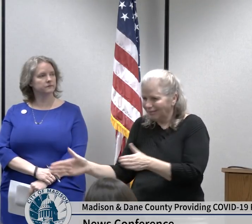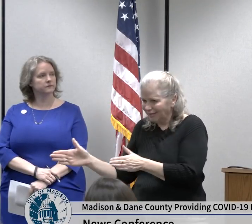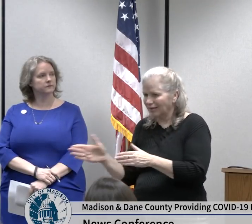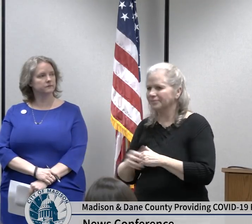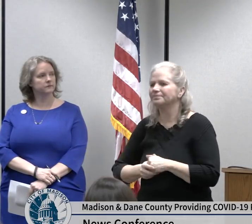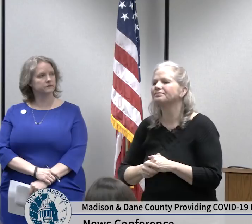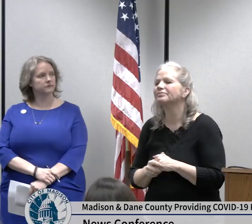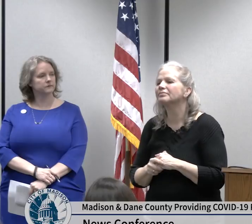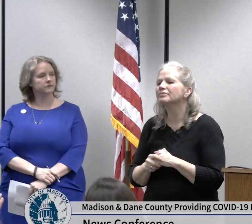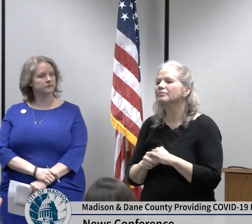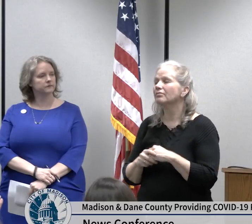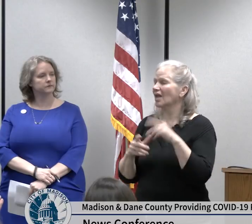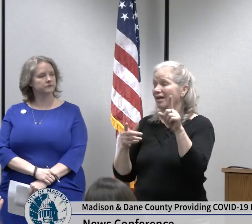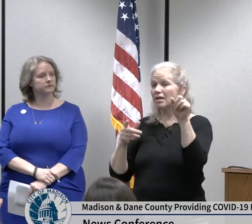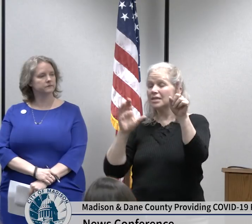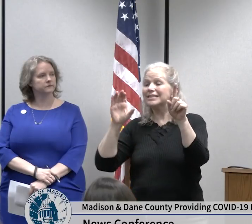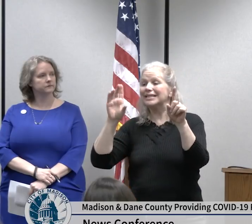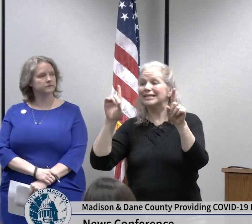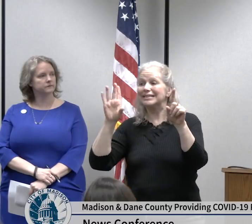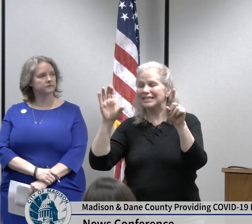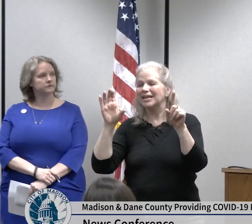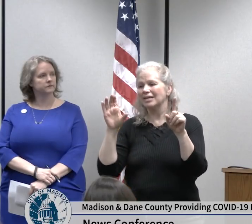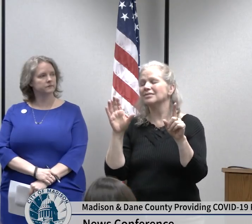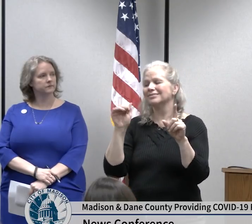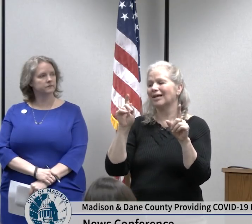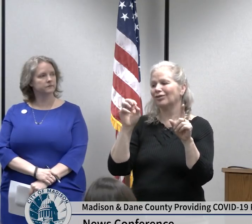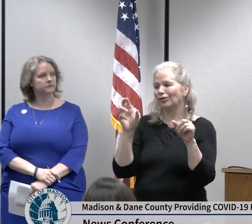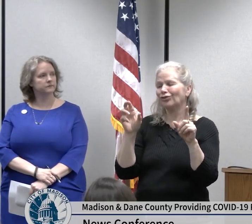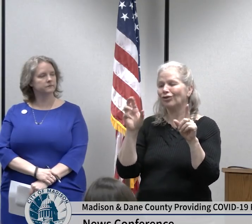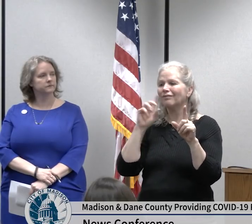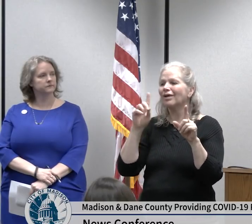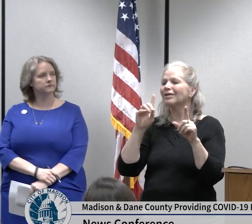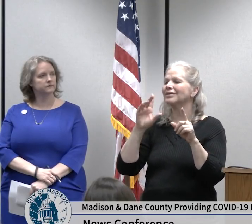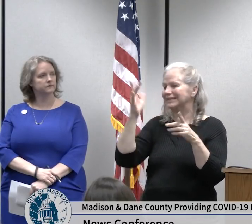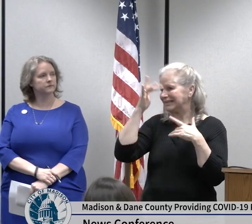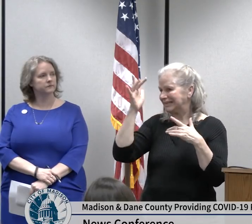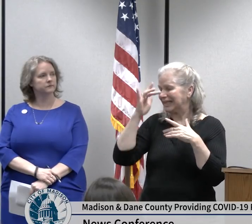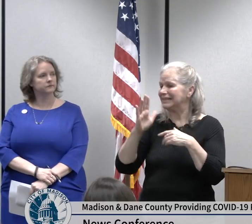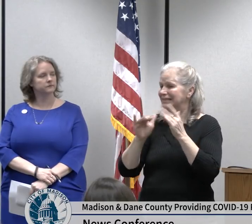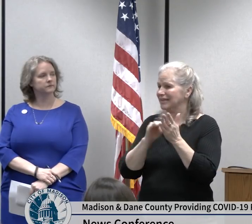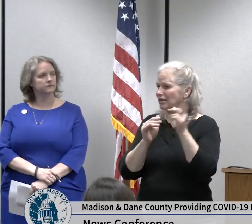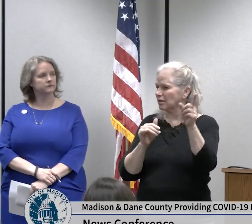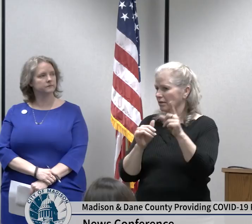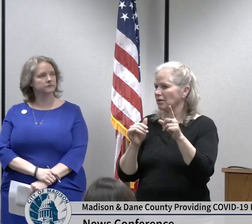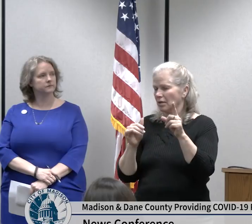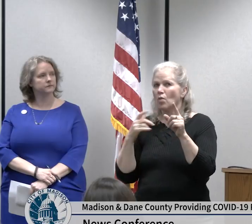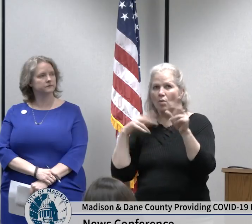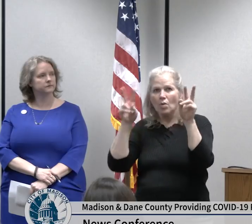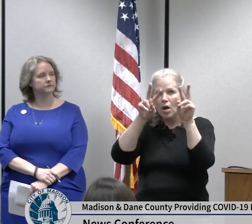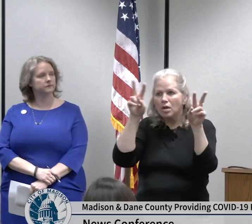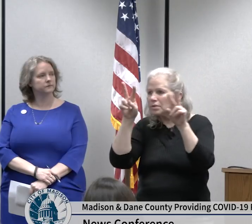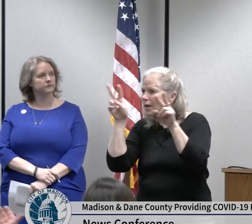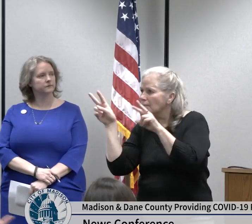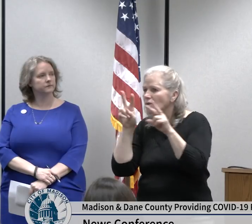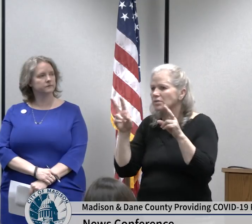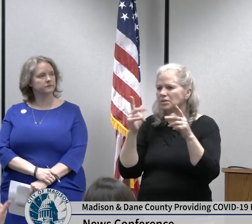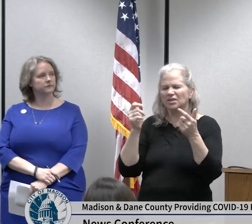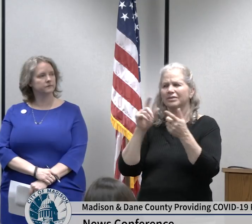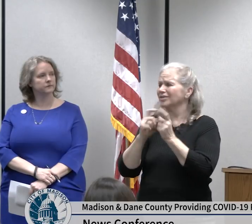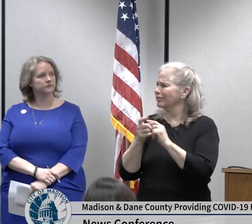Dane County for future decisions this is a rapidly evolving situation we're operating under unprecedented circumstances and we will work to keep